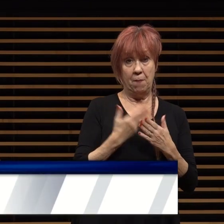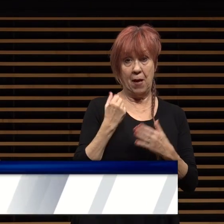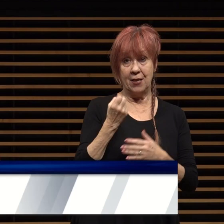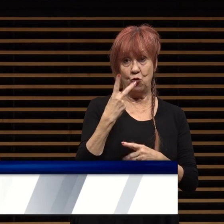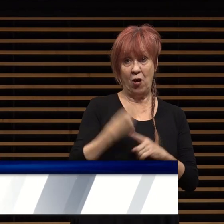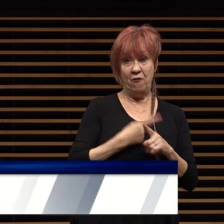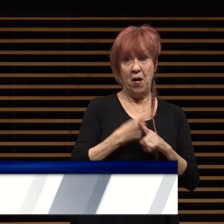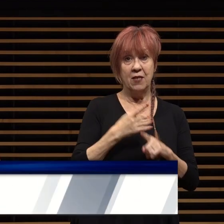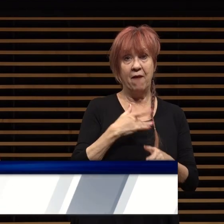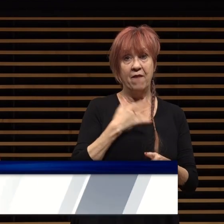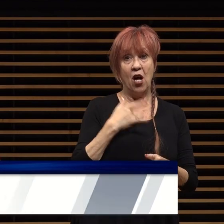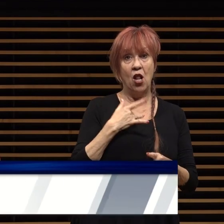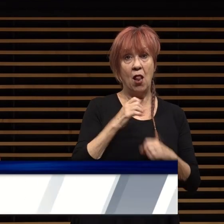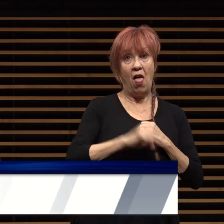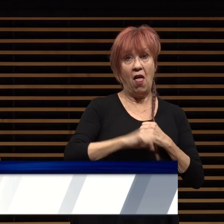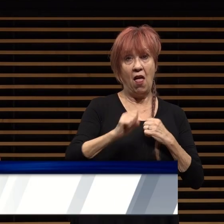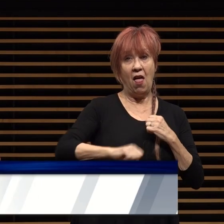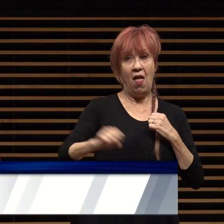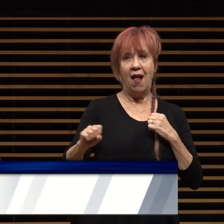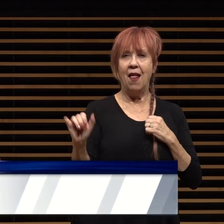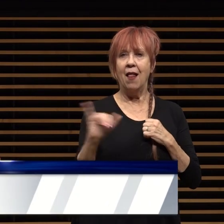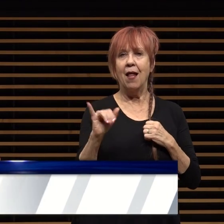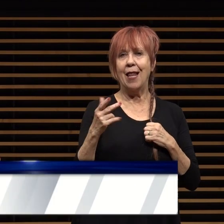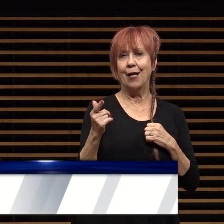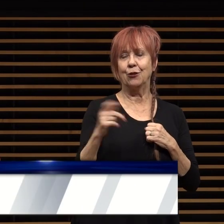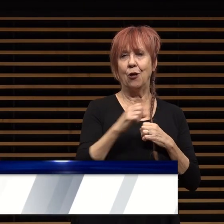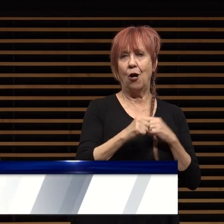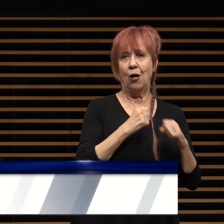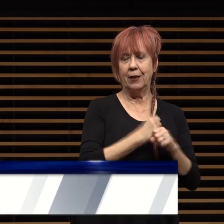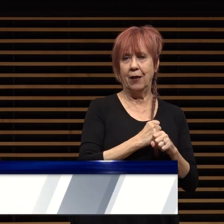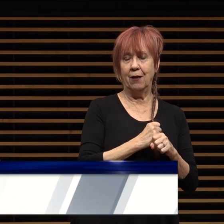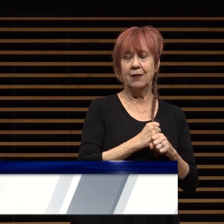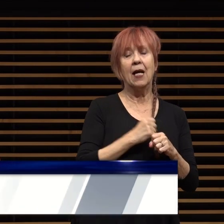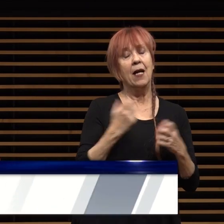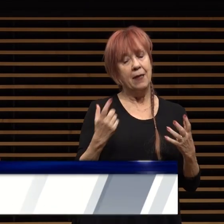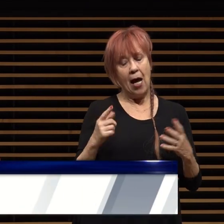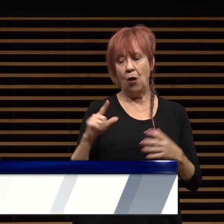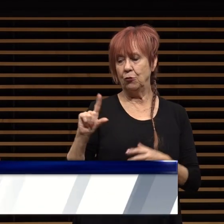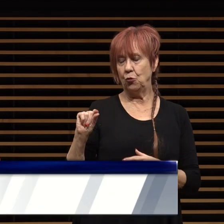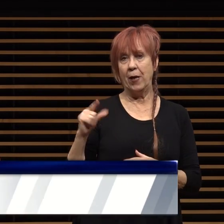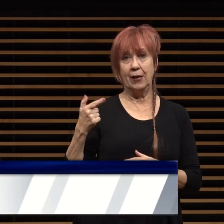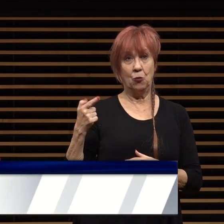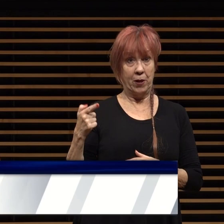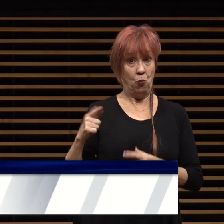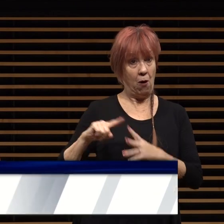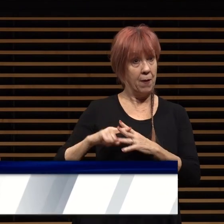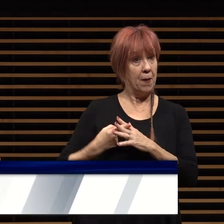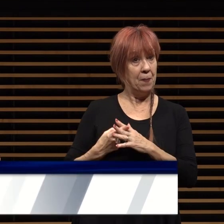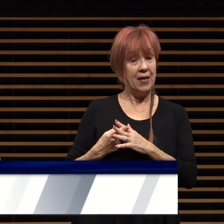like dog years despite a scary start of 2021 i was